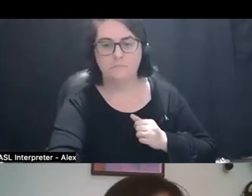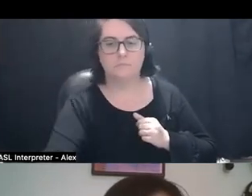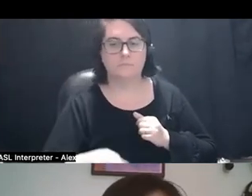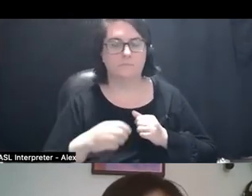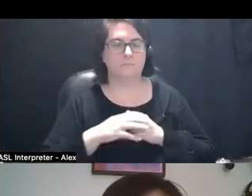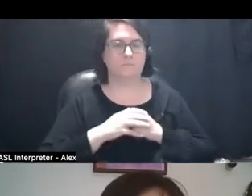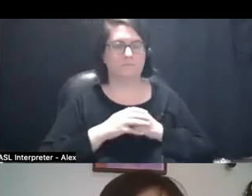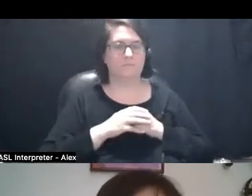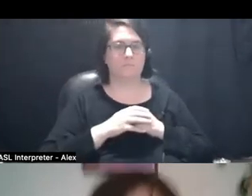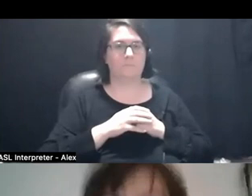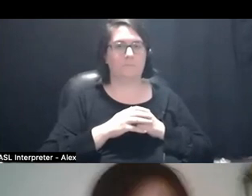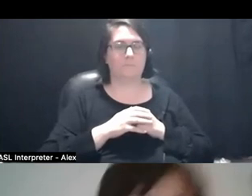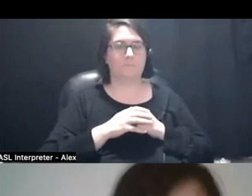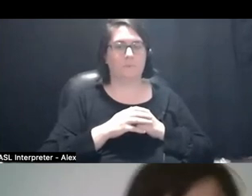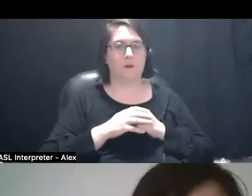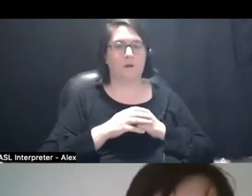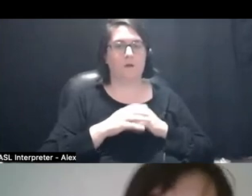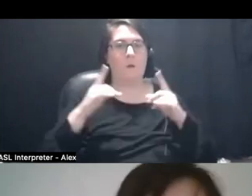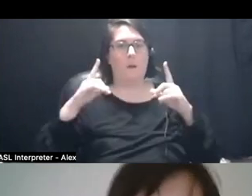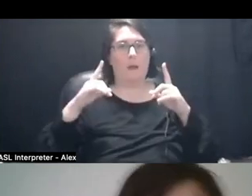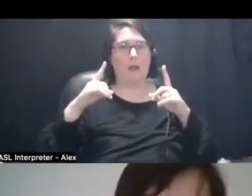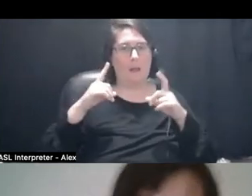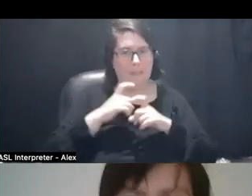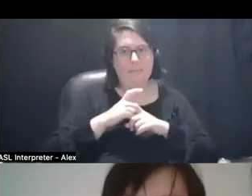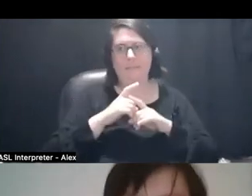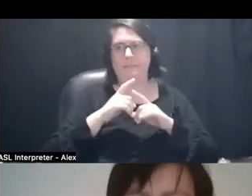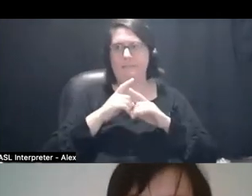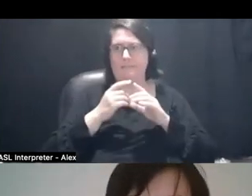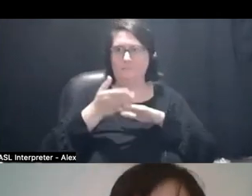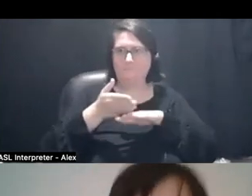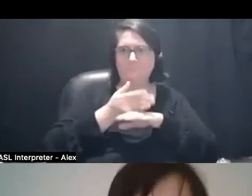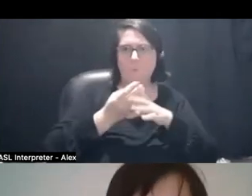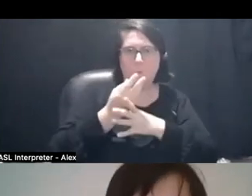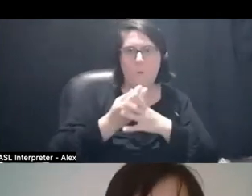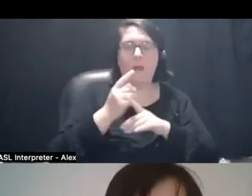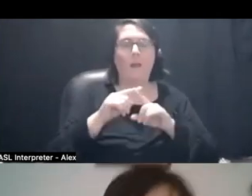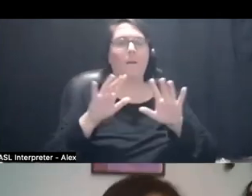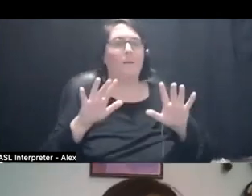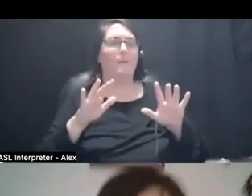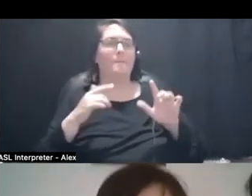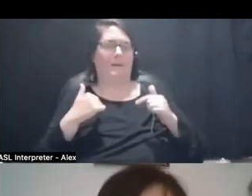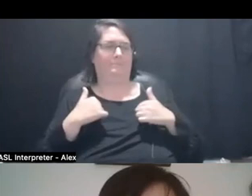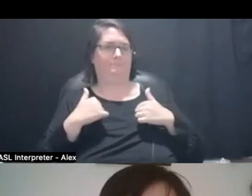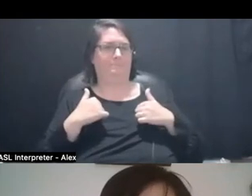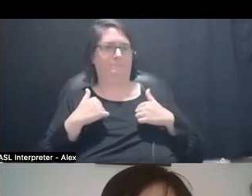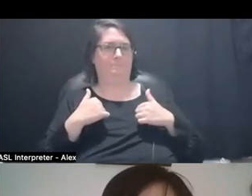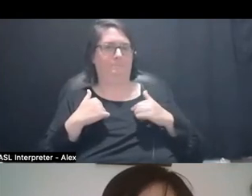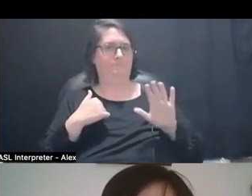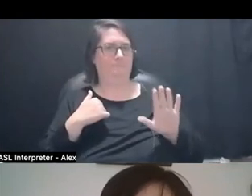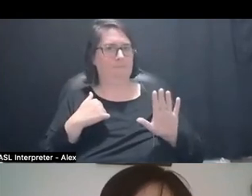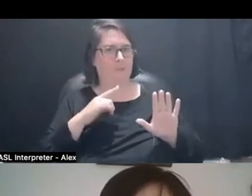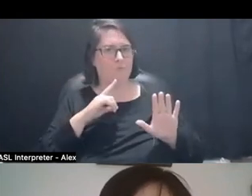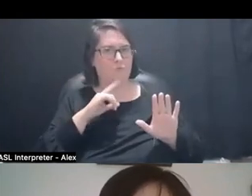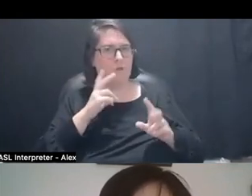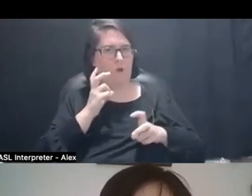as it does as, you grow whatever. But then, it like took me a minute to be like, oh, but it's really hard to